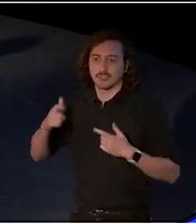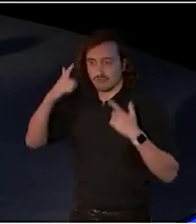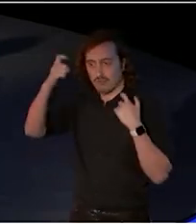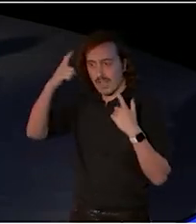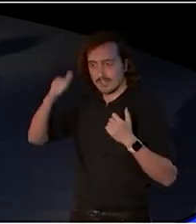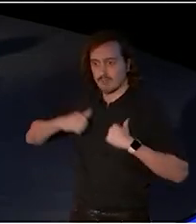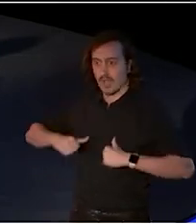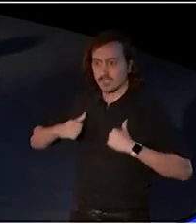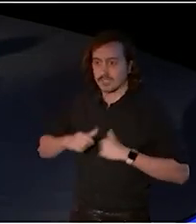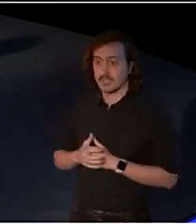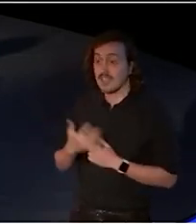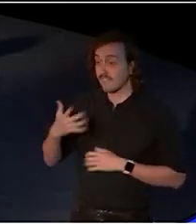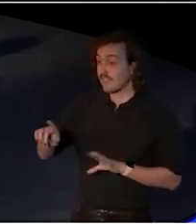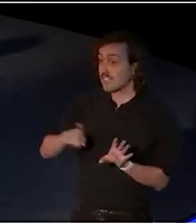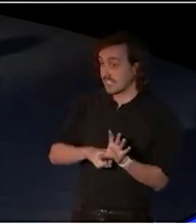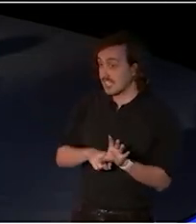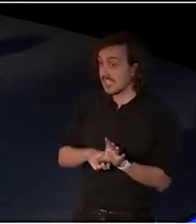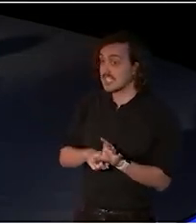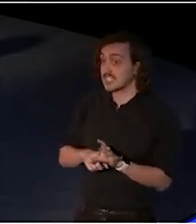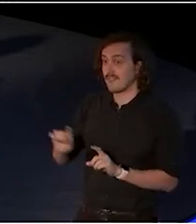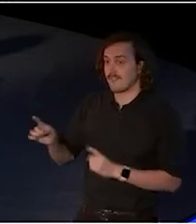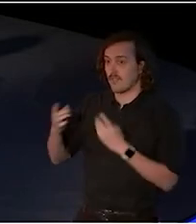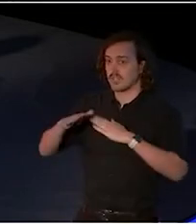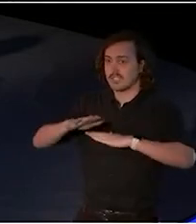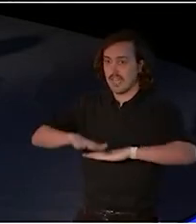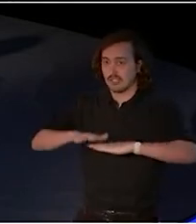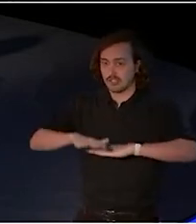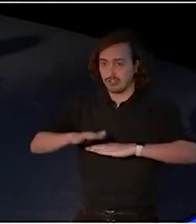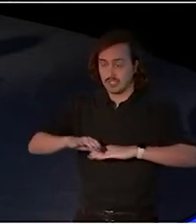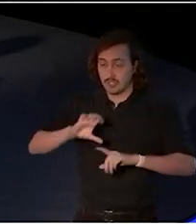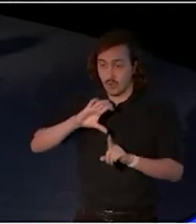culture has been central to its purpose.